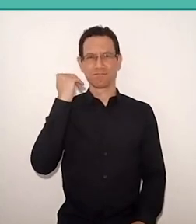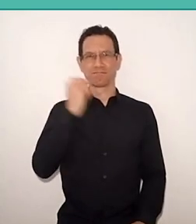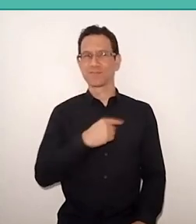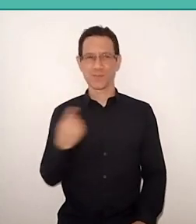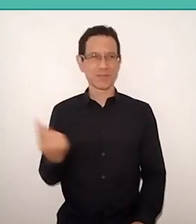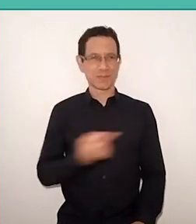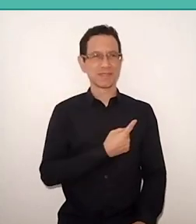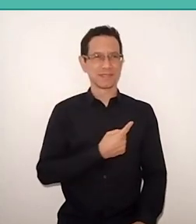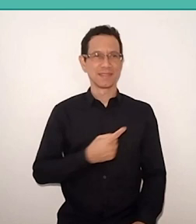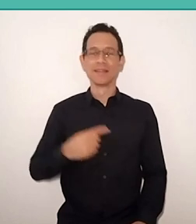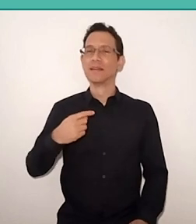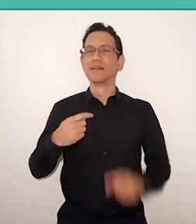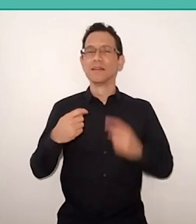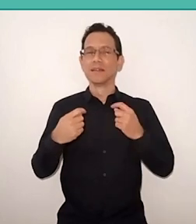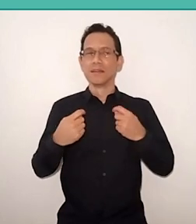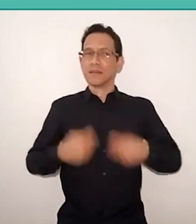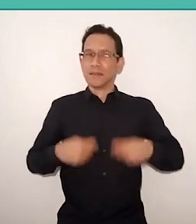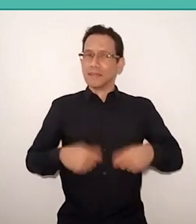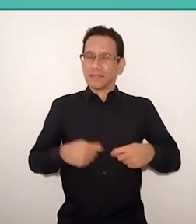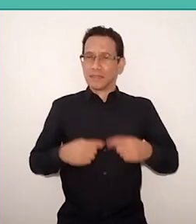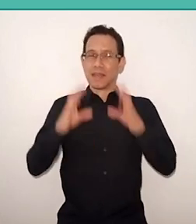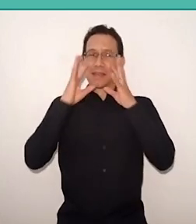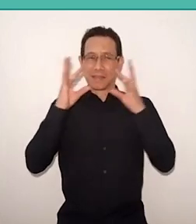something we should pay attention at every moment,